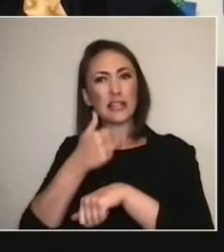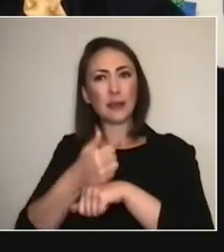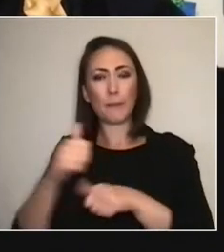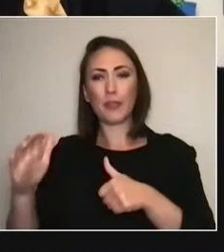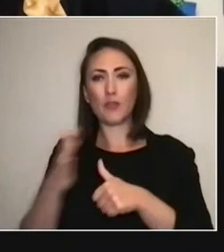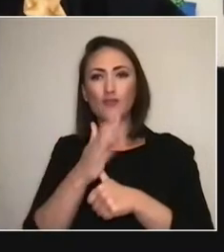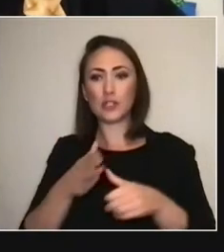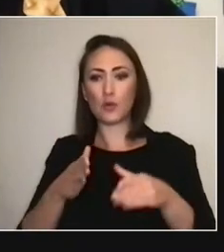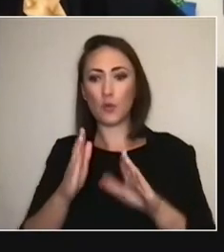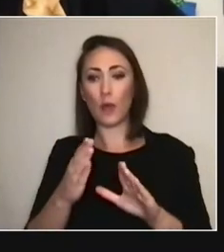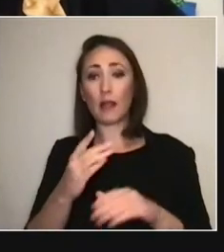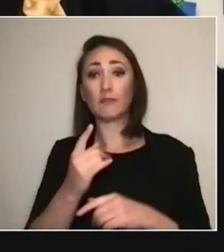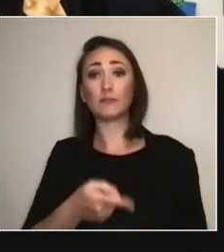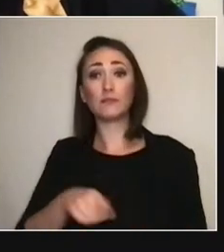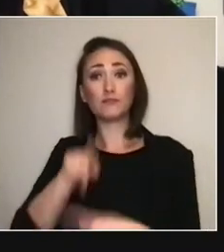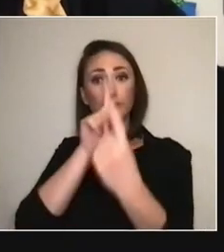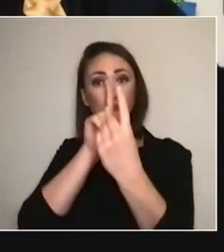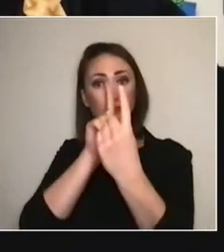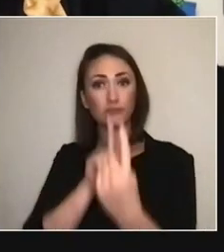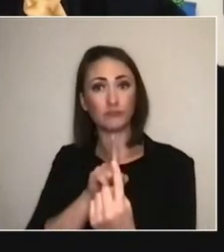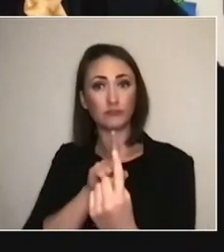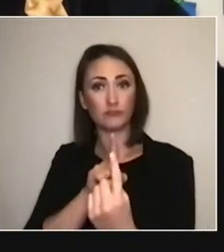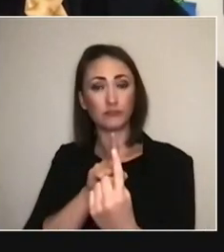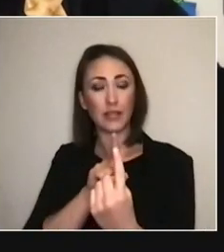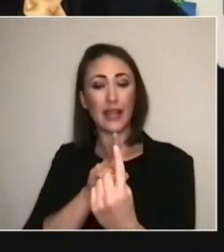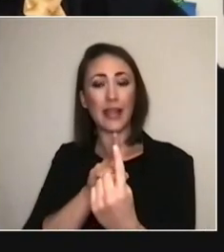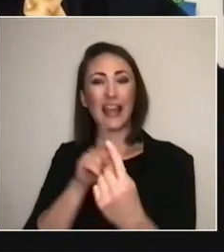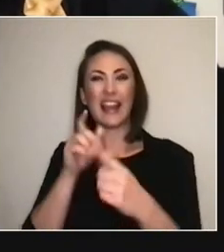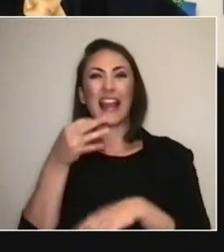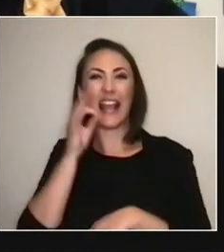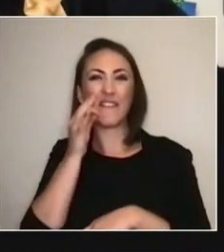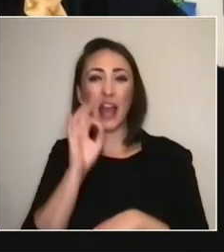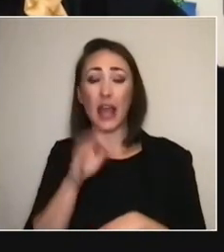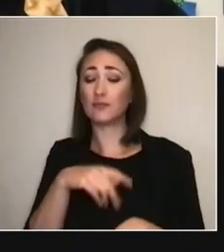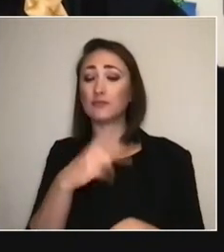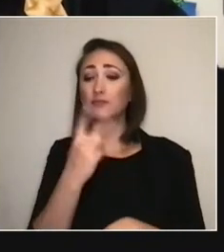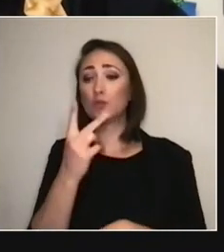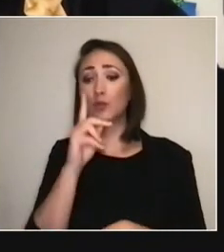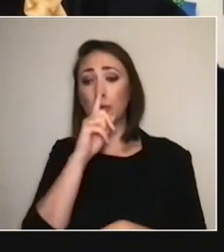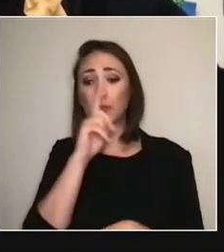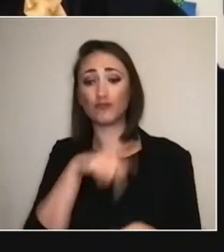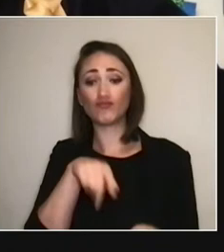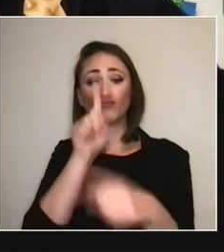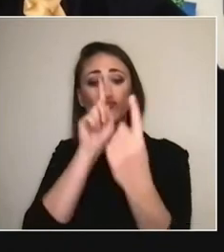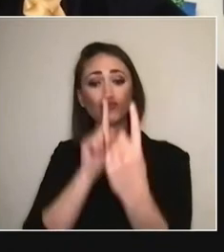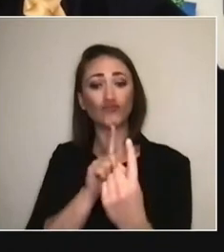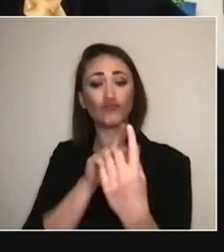and they make a play together in front of each other. They're doing a kind of encyclopaedia or scoping project